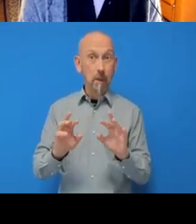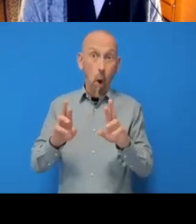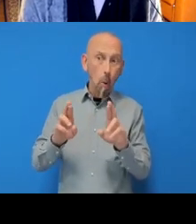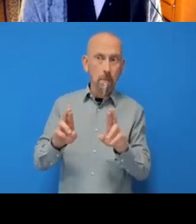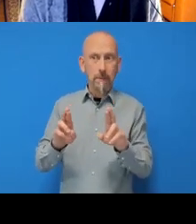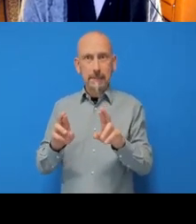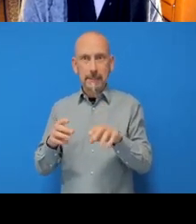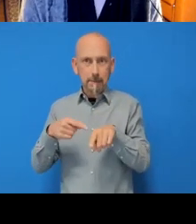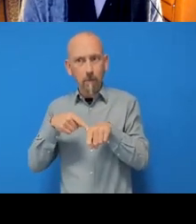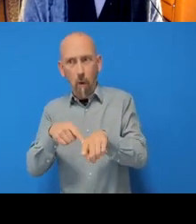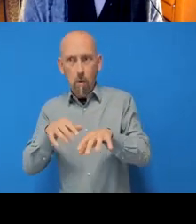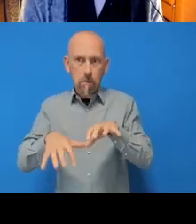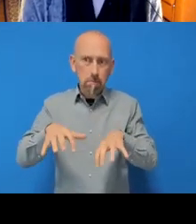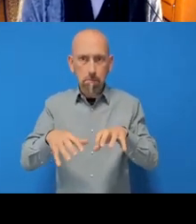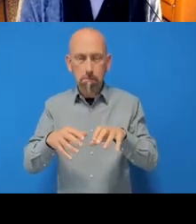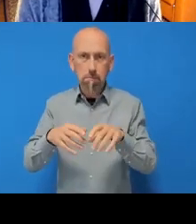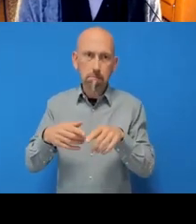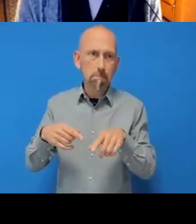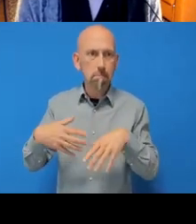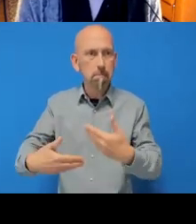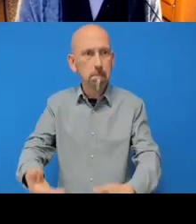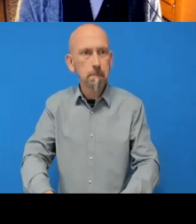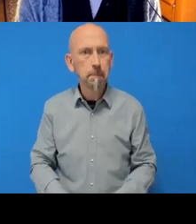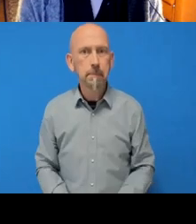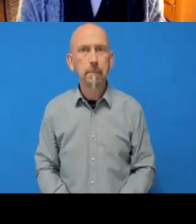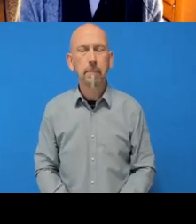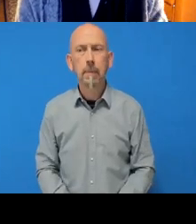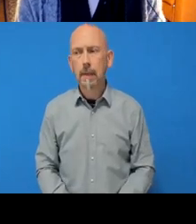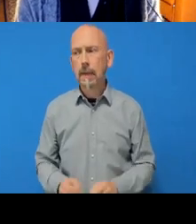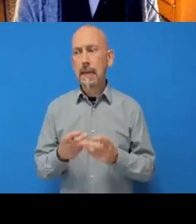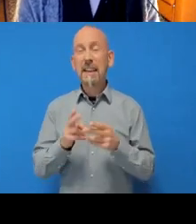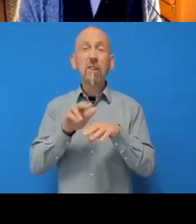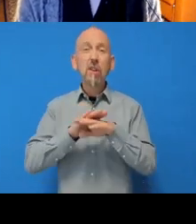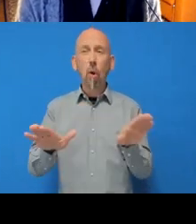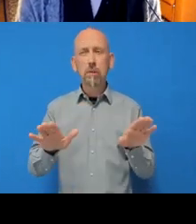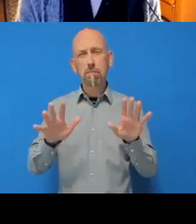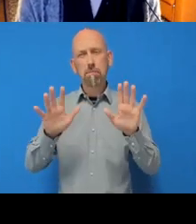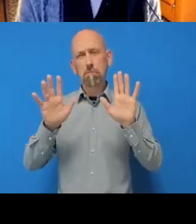If not, don't worry, and just try to follow what I’m doing here at least.